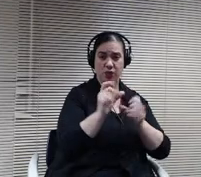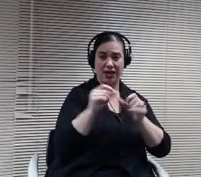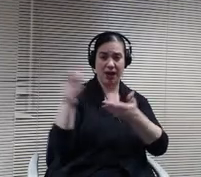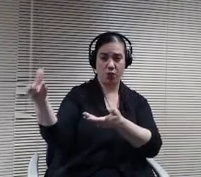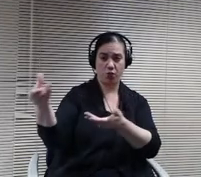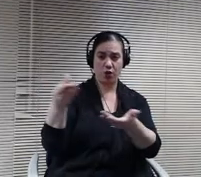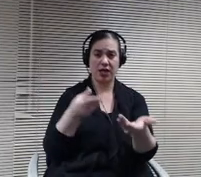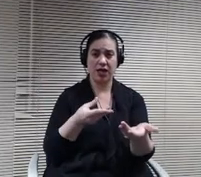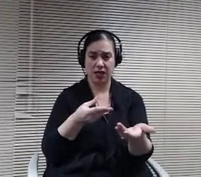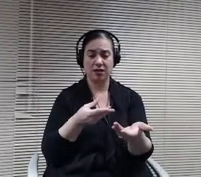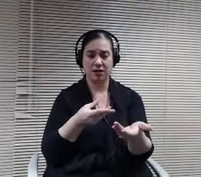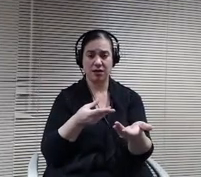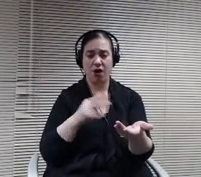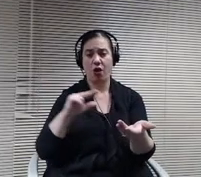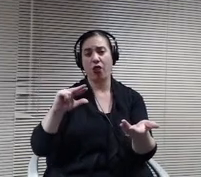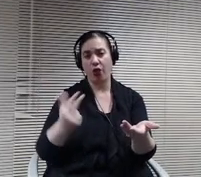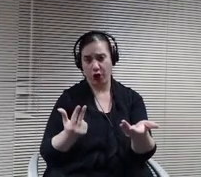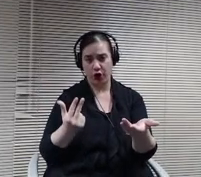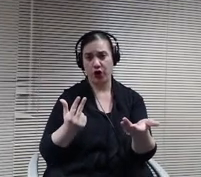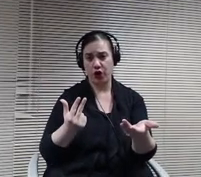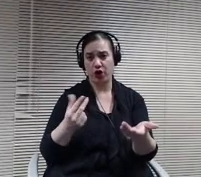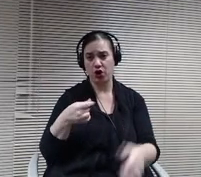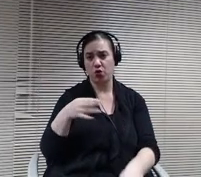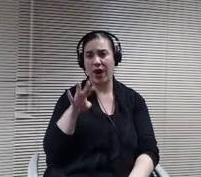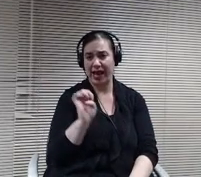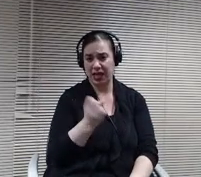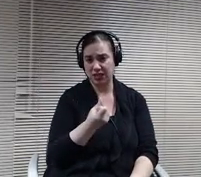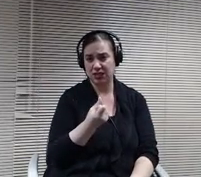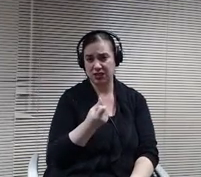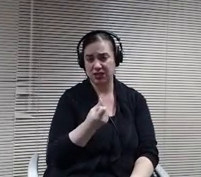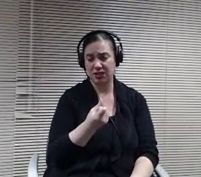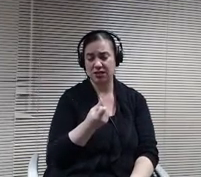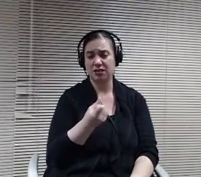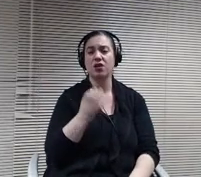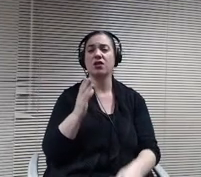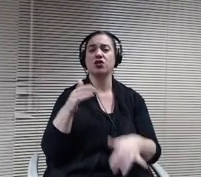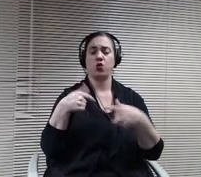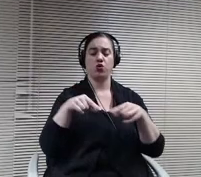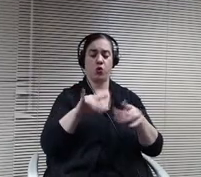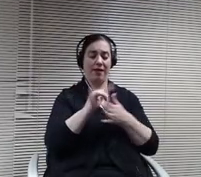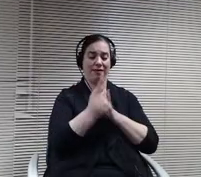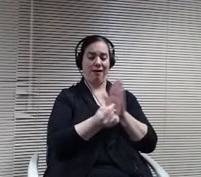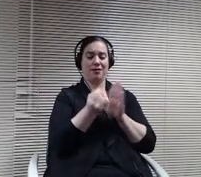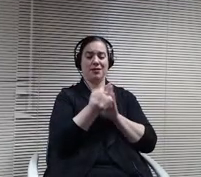so third graders will be on E learning during that entire two week period, and.